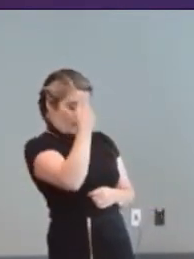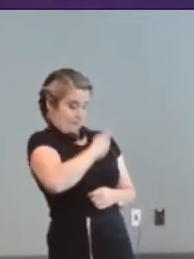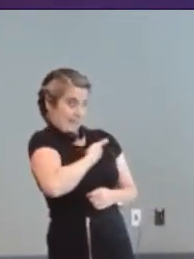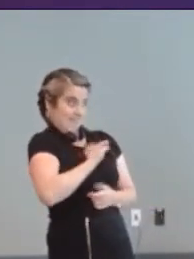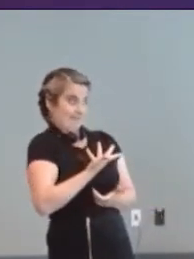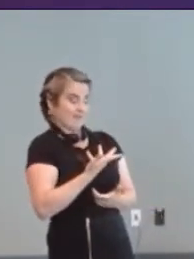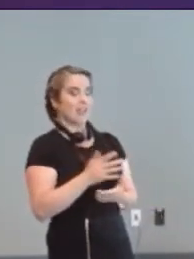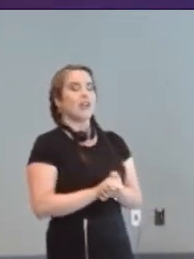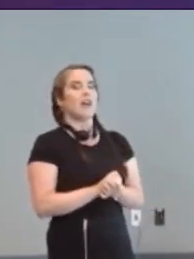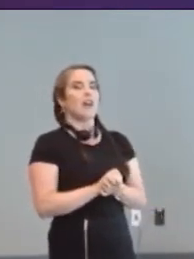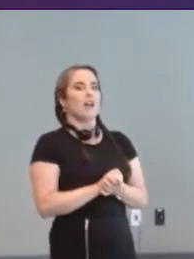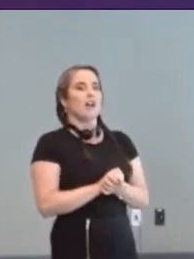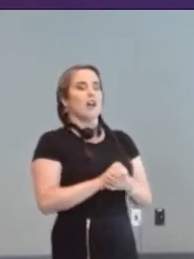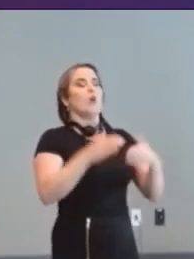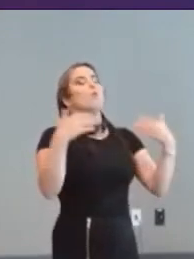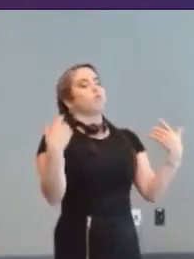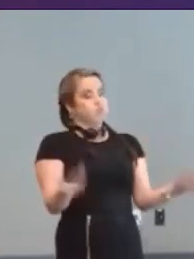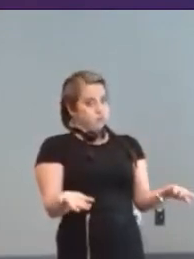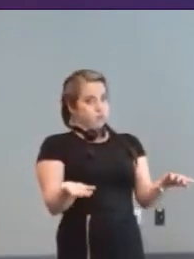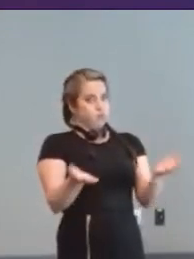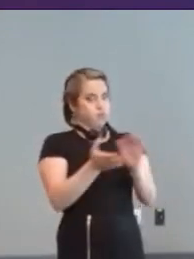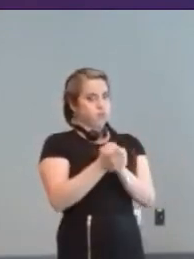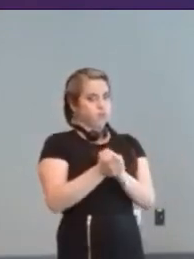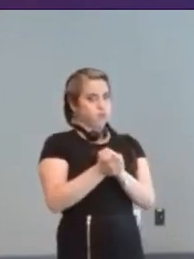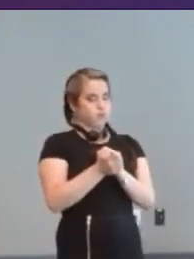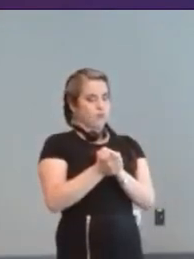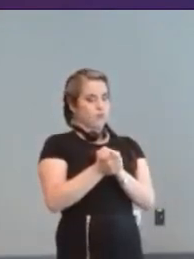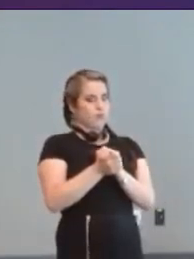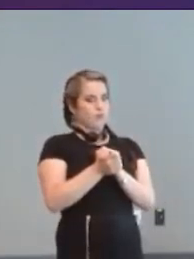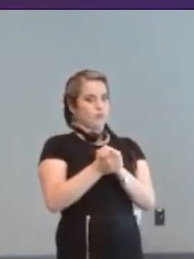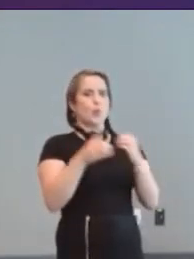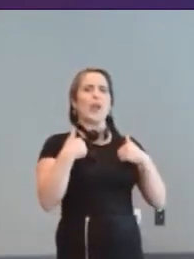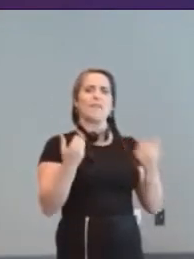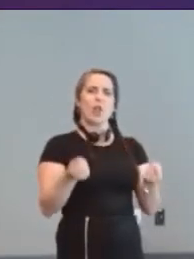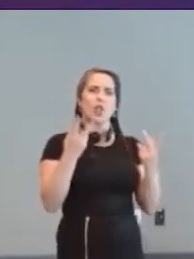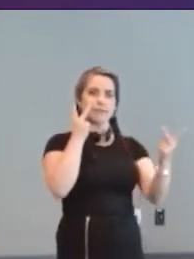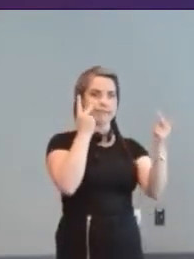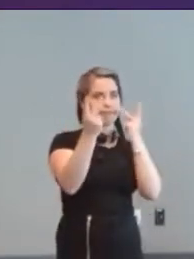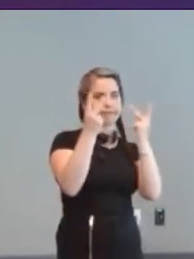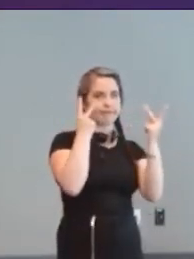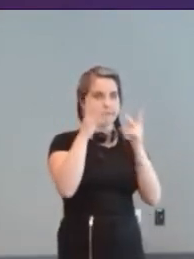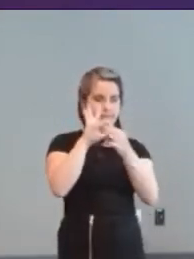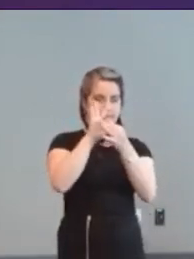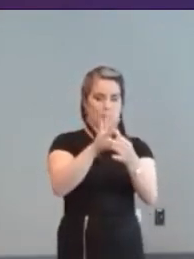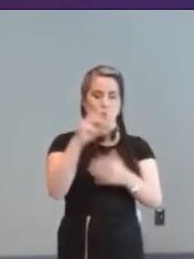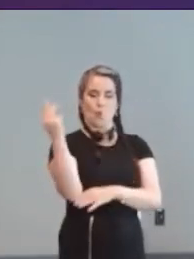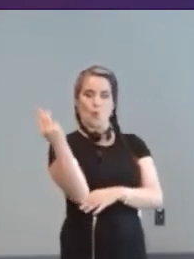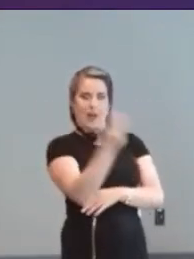so we have a lot of um I guess visibility on what happens in the west when it comes to accessibility